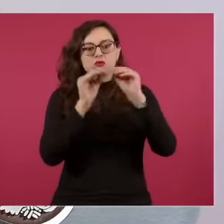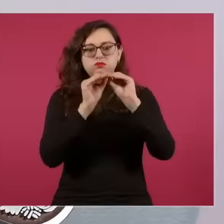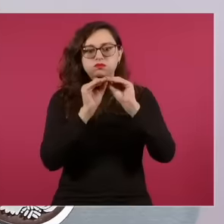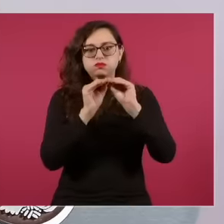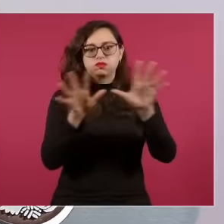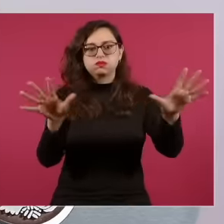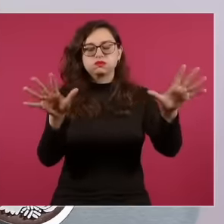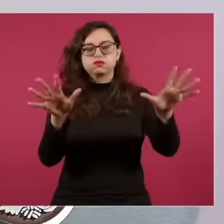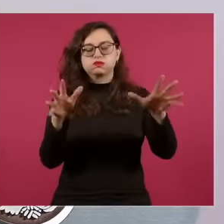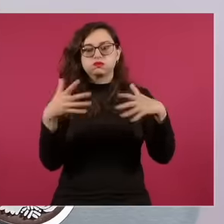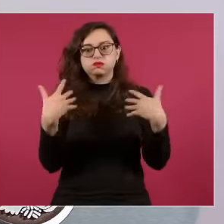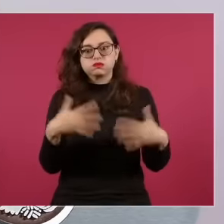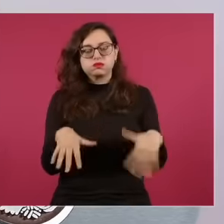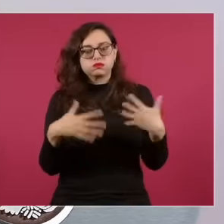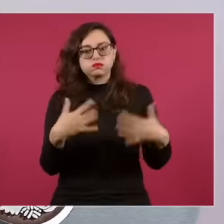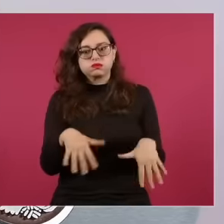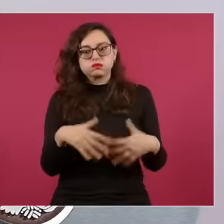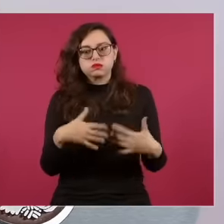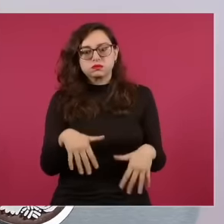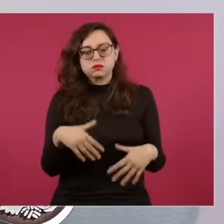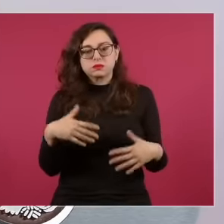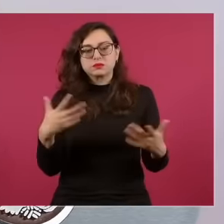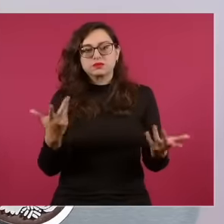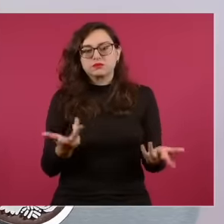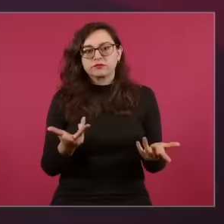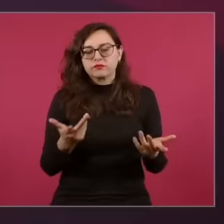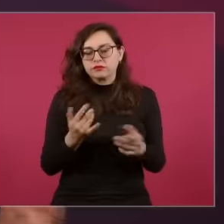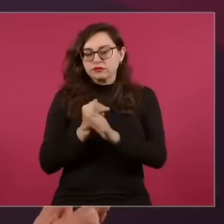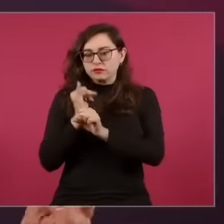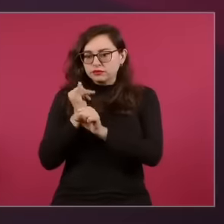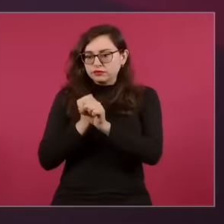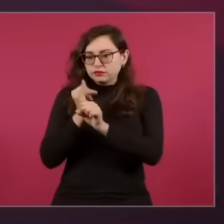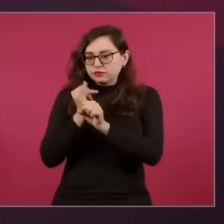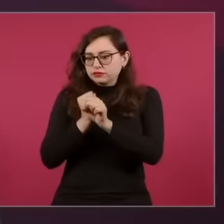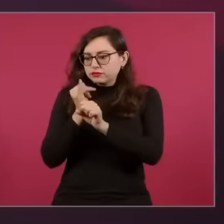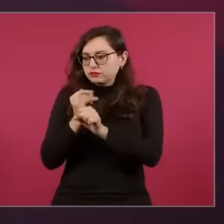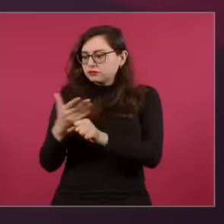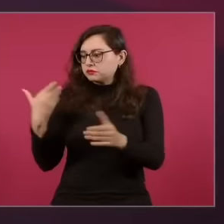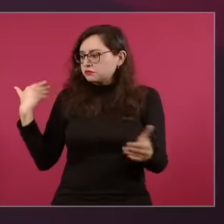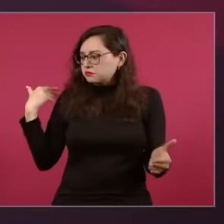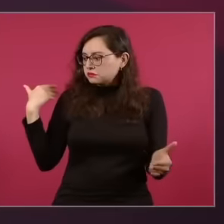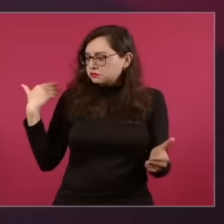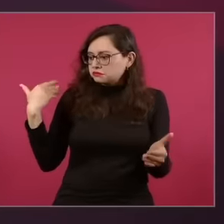So until now there has not been either Cambridge analytica or all these companies that have